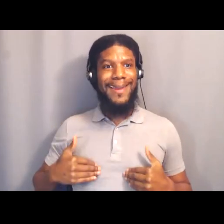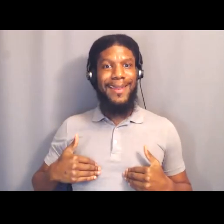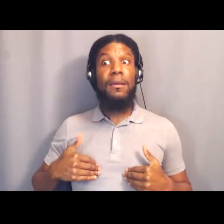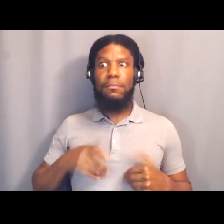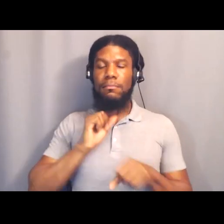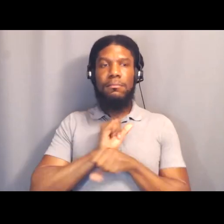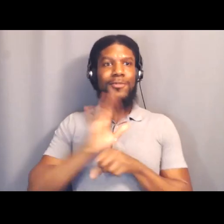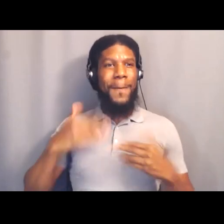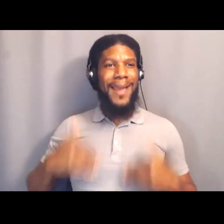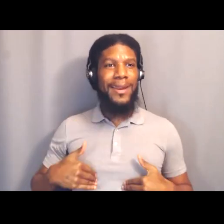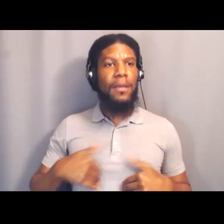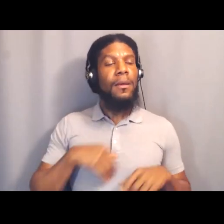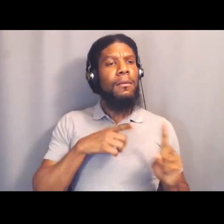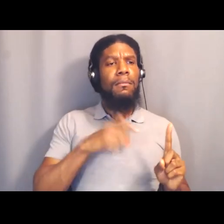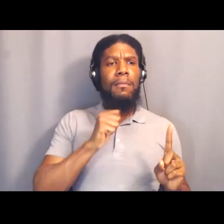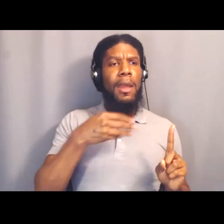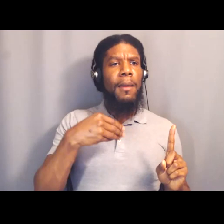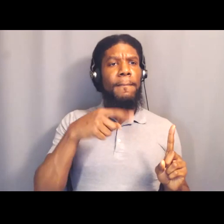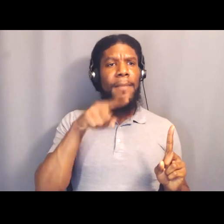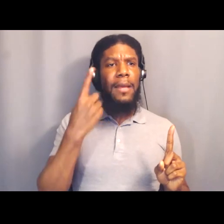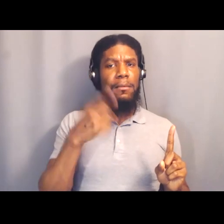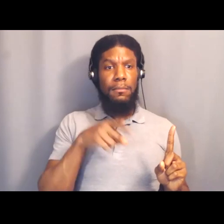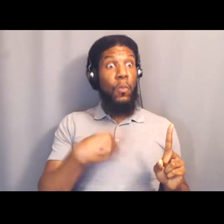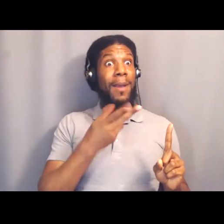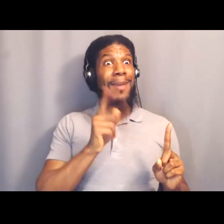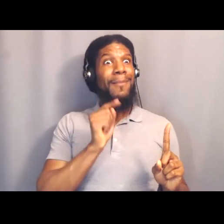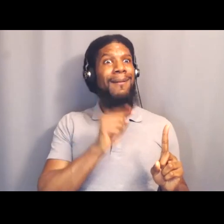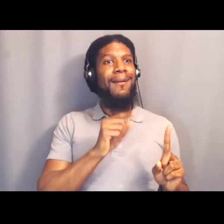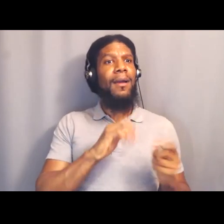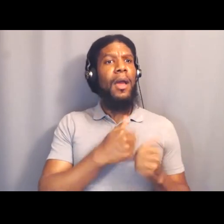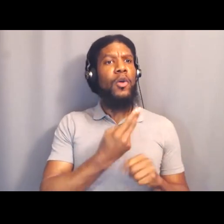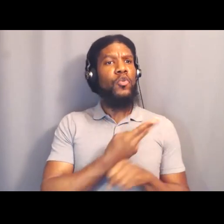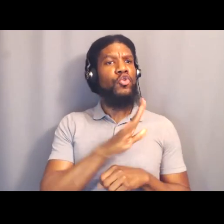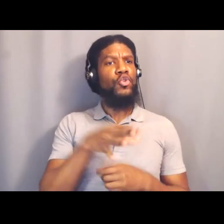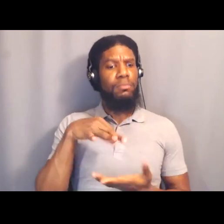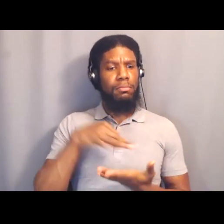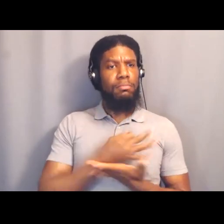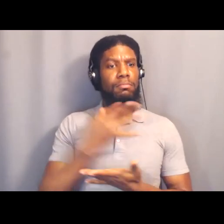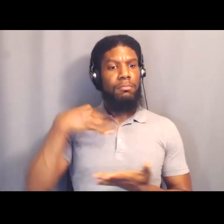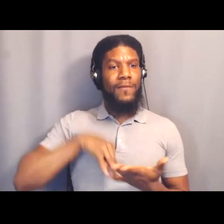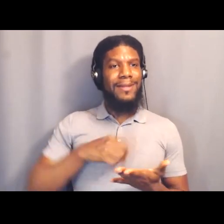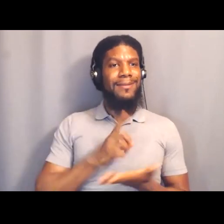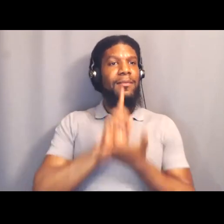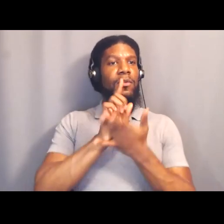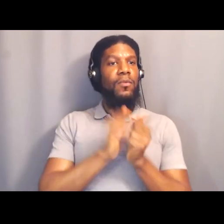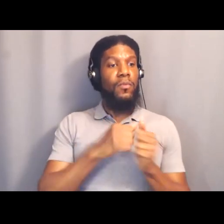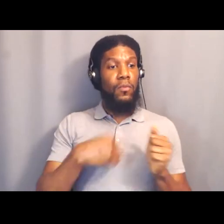use the privilege that comes with whiteness, to protect Blackness.